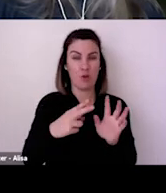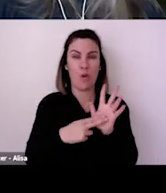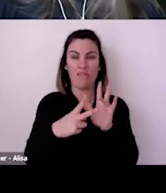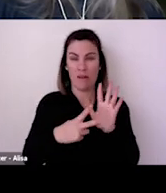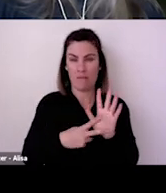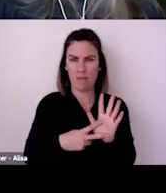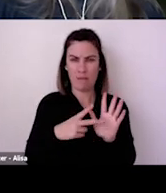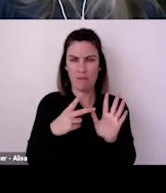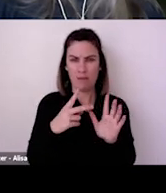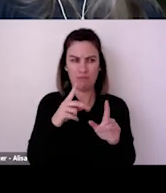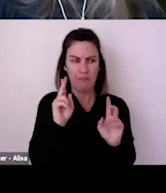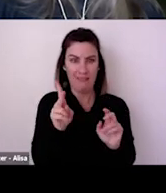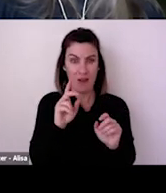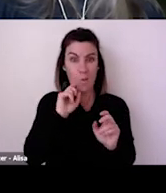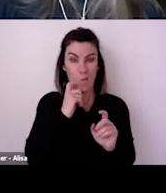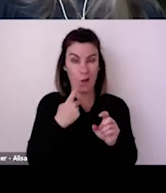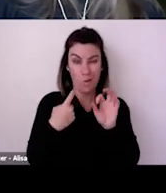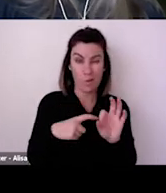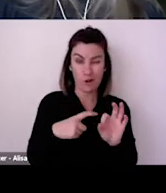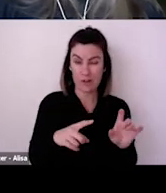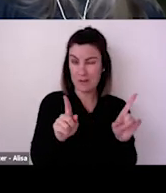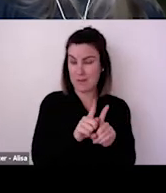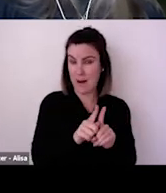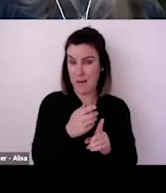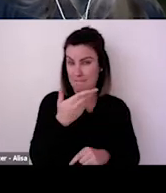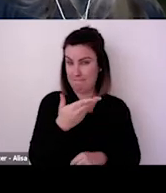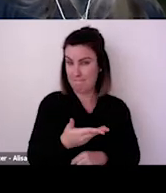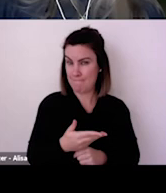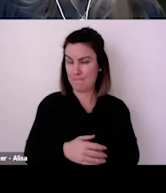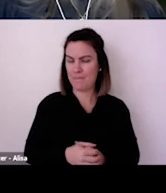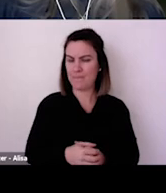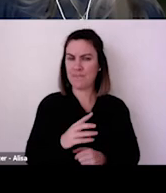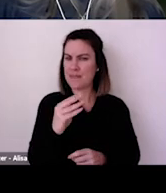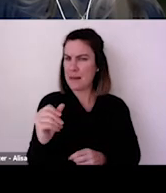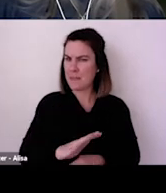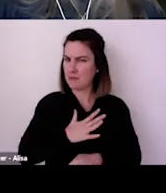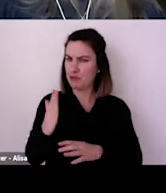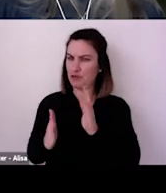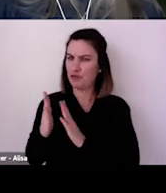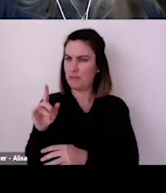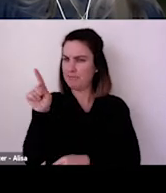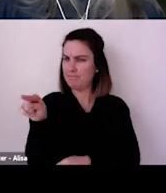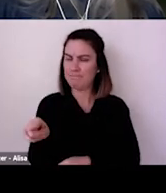but obviously there are artists in the mix as well and we'll have our next survey of